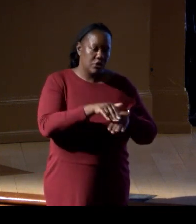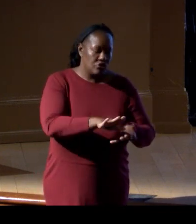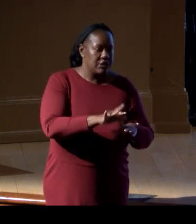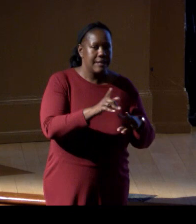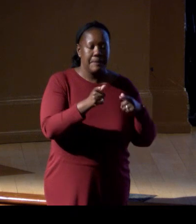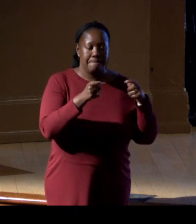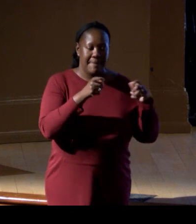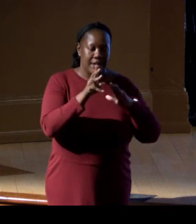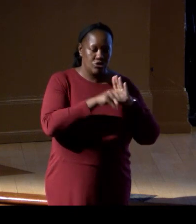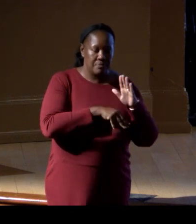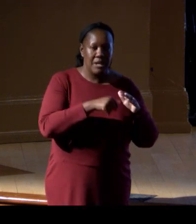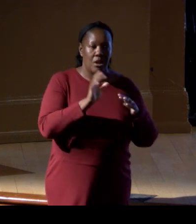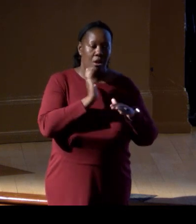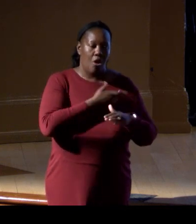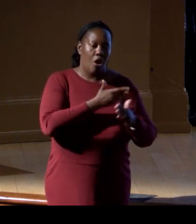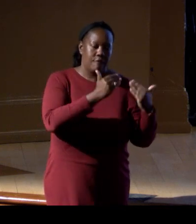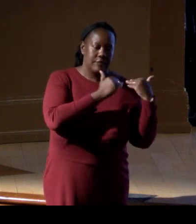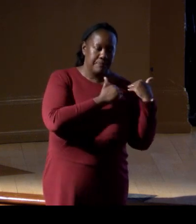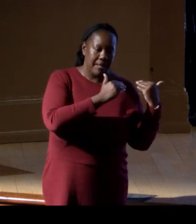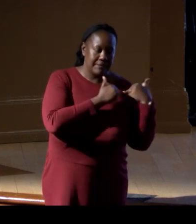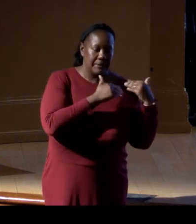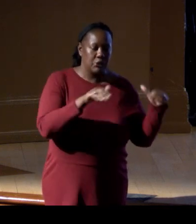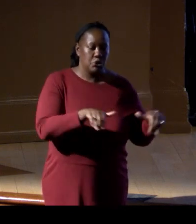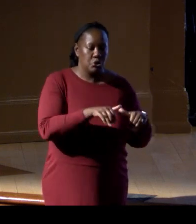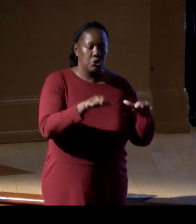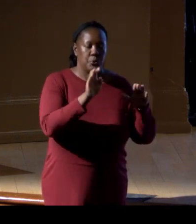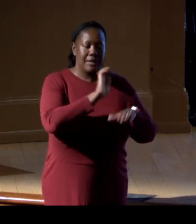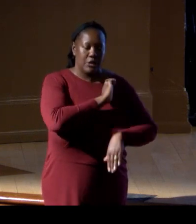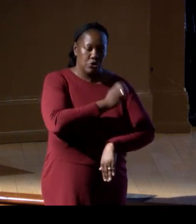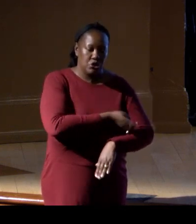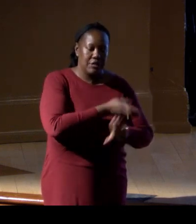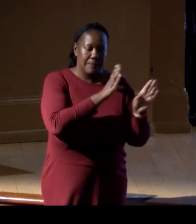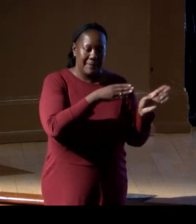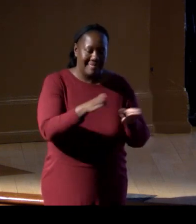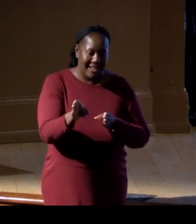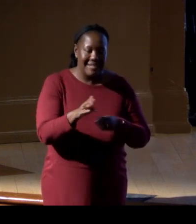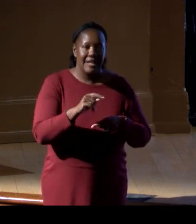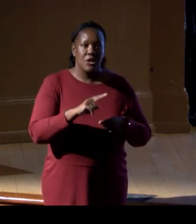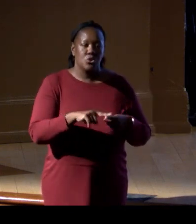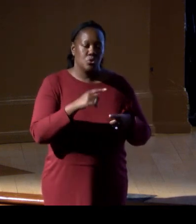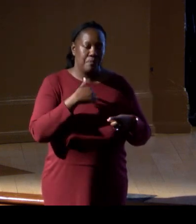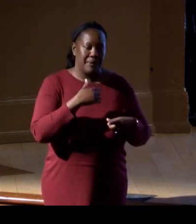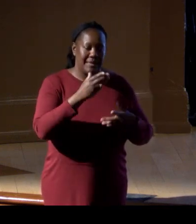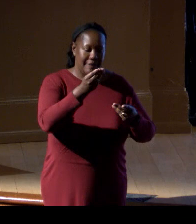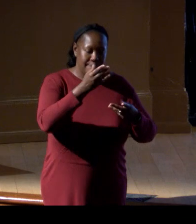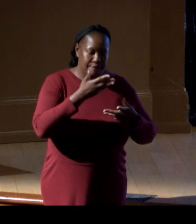responsibility to do energy planning, to be informed by the best available science.